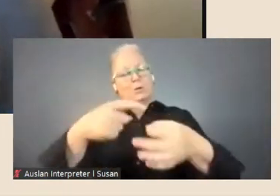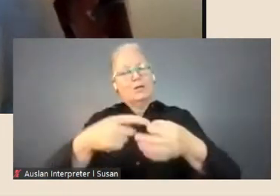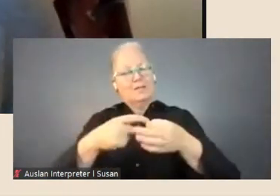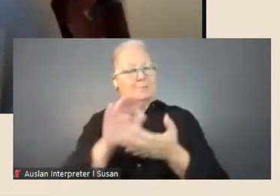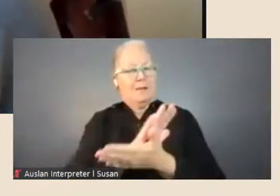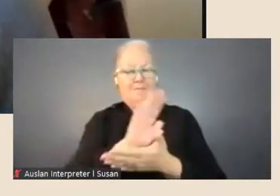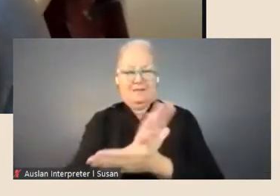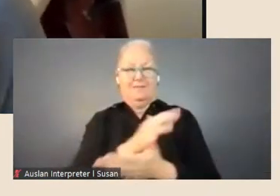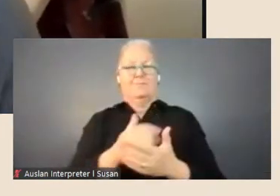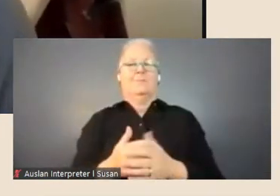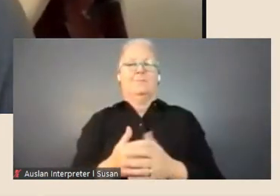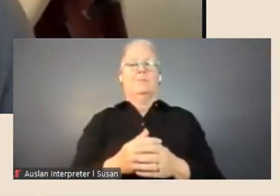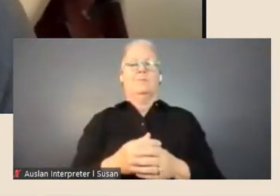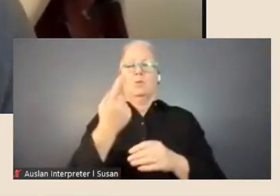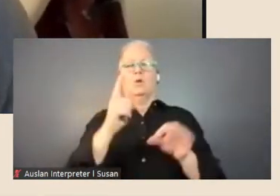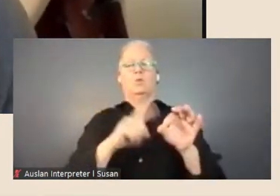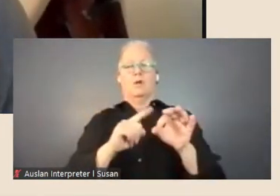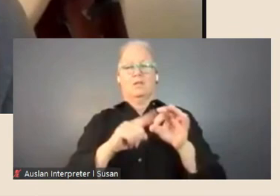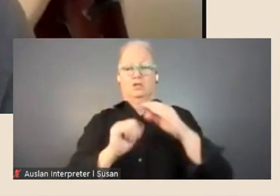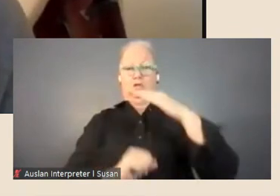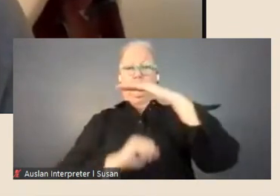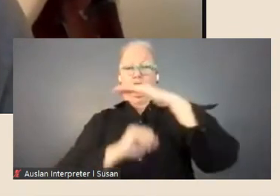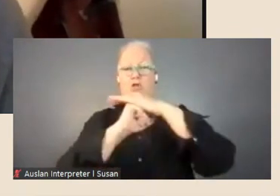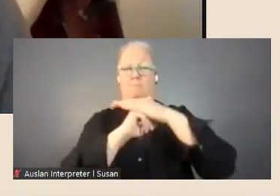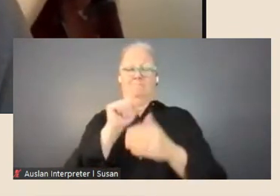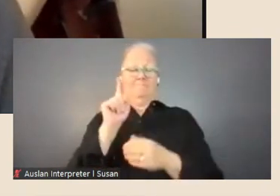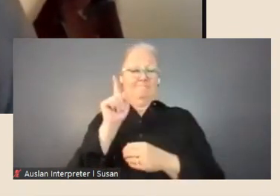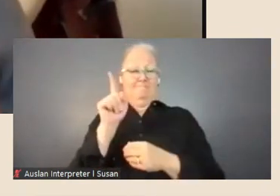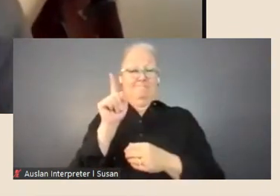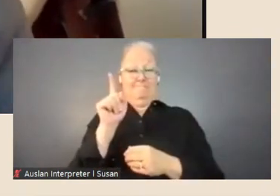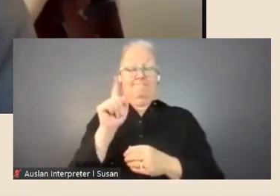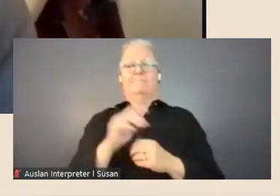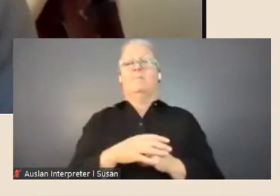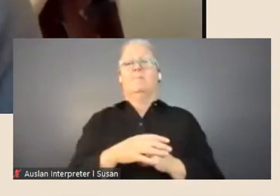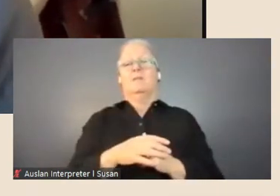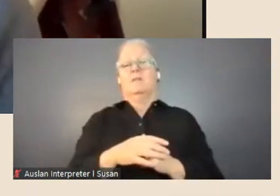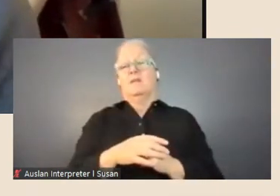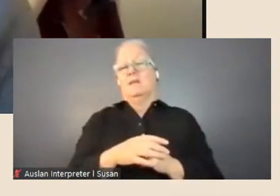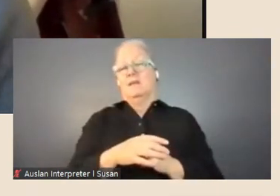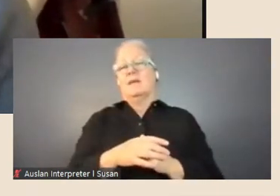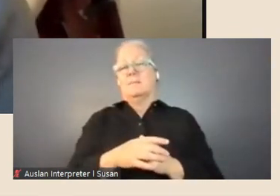to a question at the top of the list which is obviously something that's pressing for everybody,